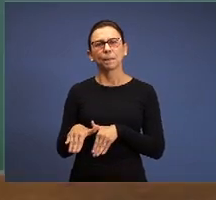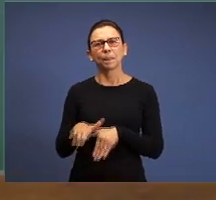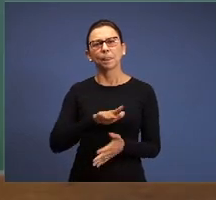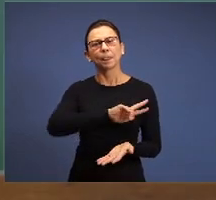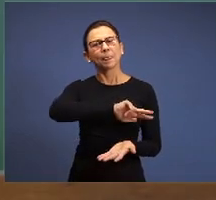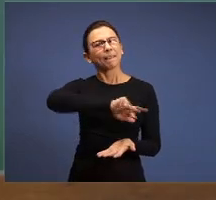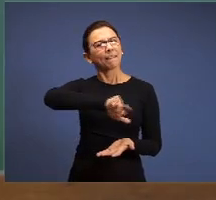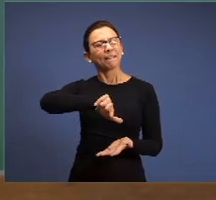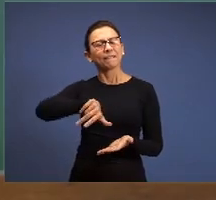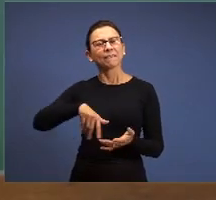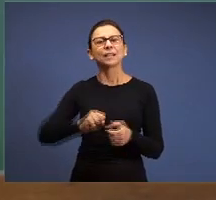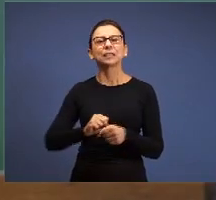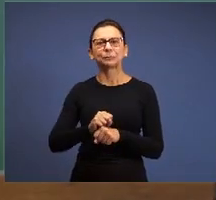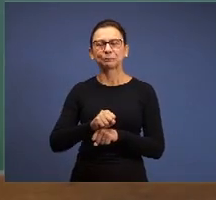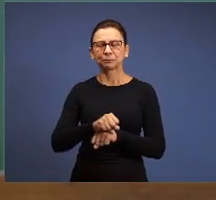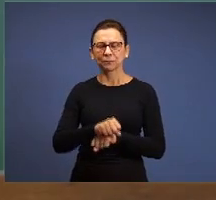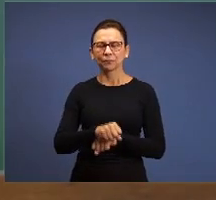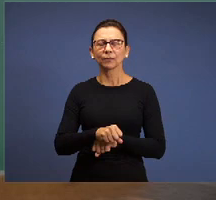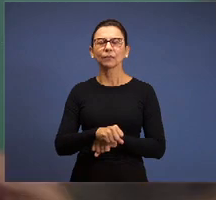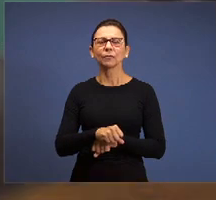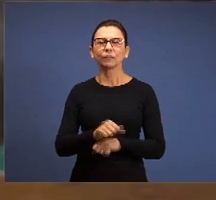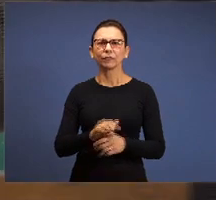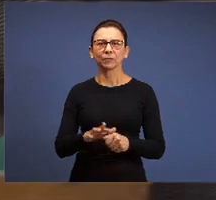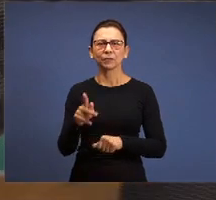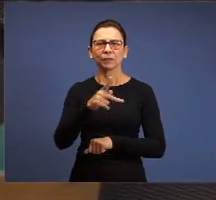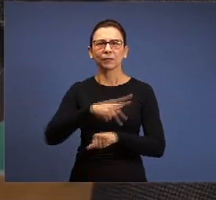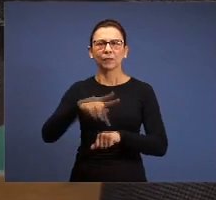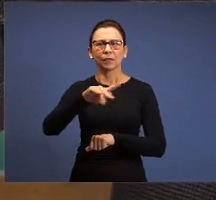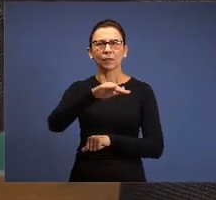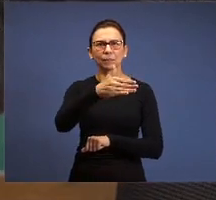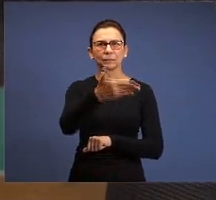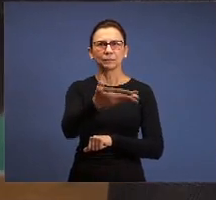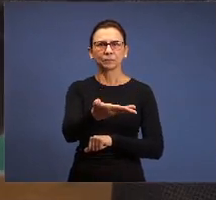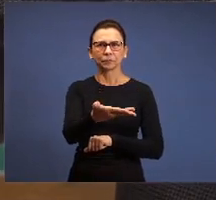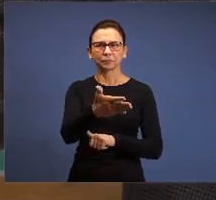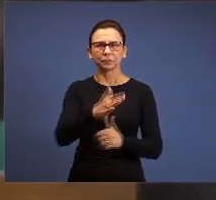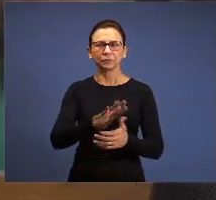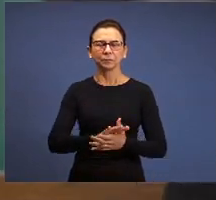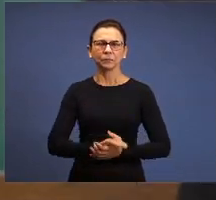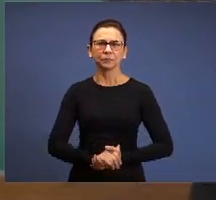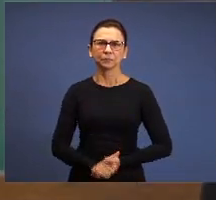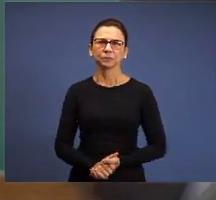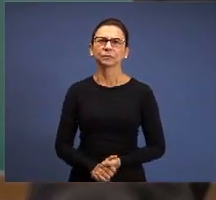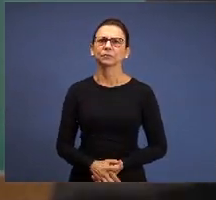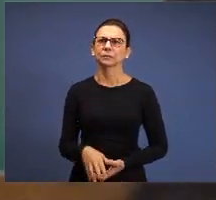seminars abroad, where our pastors